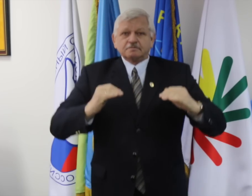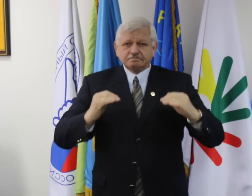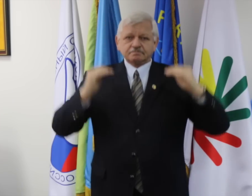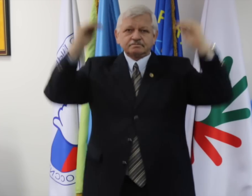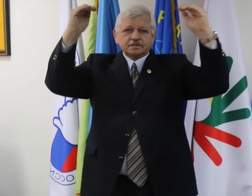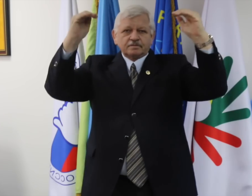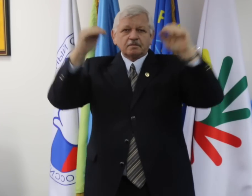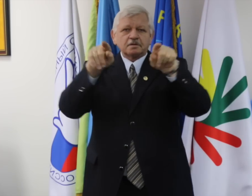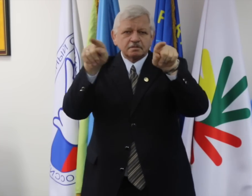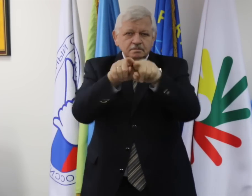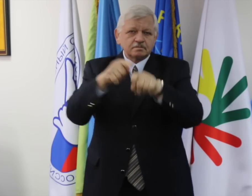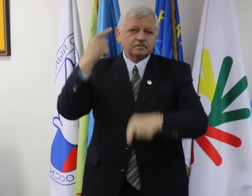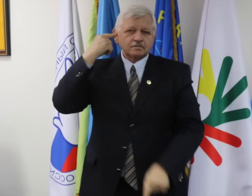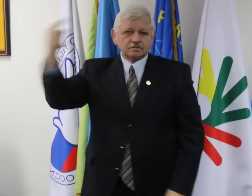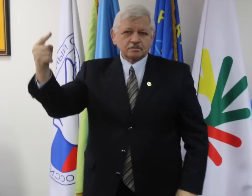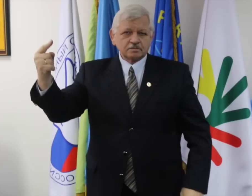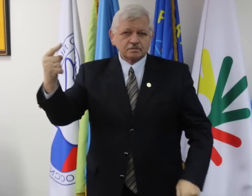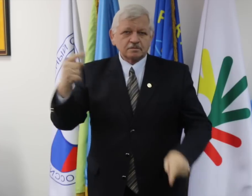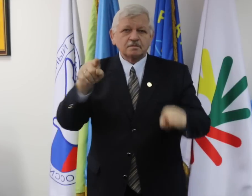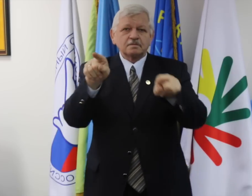and must raise the bar, equivalent to Olympic